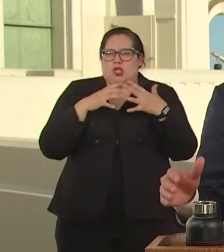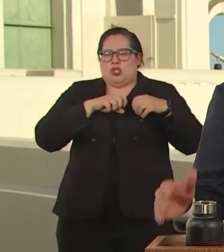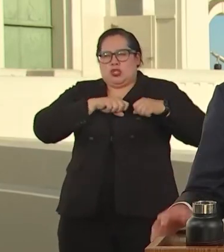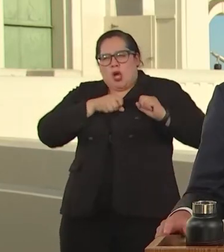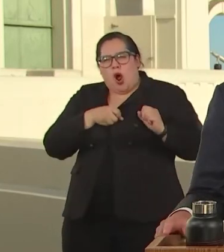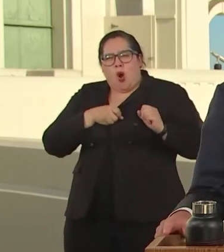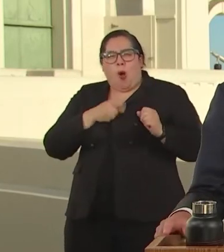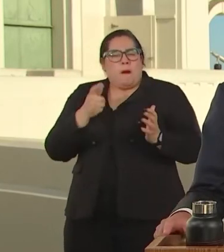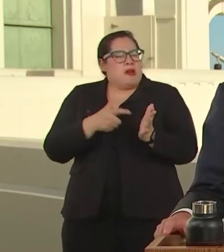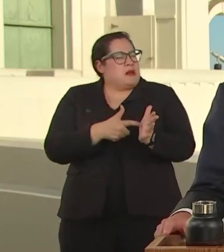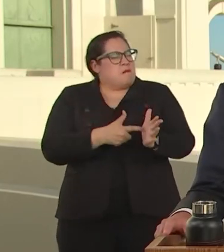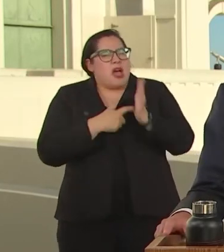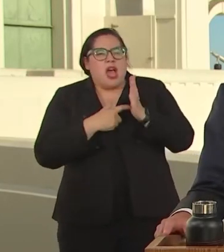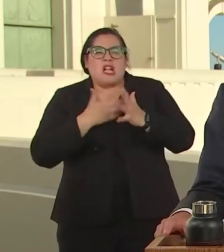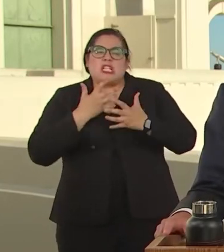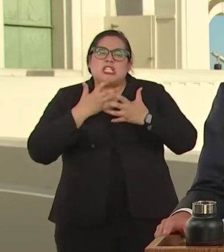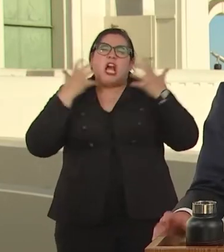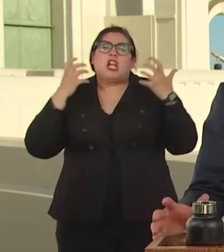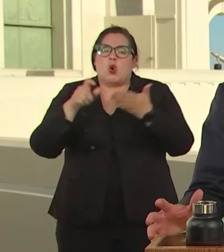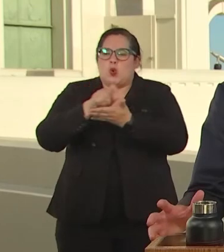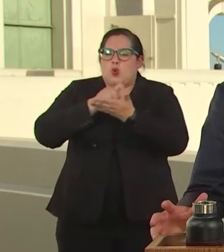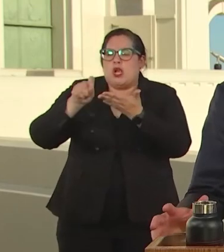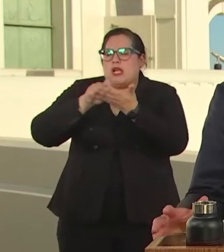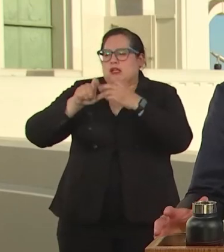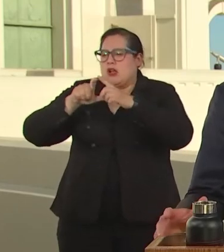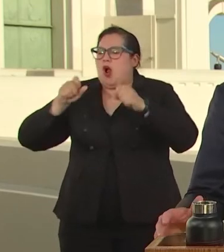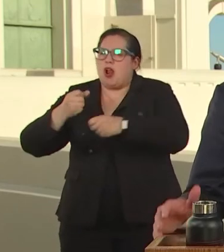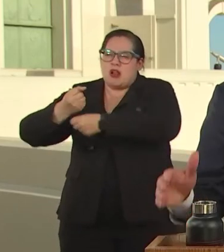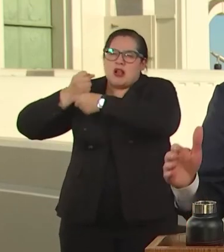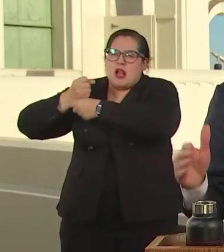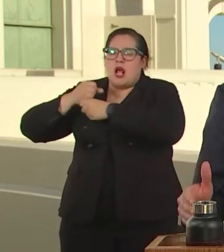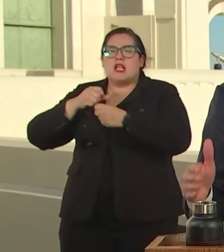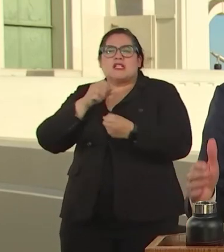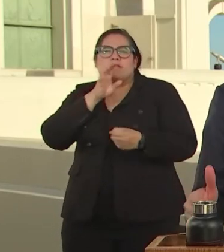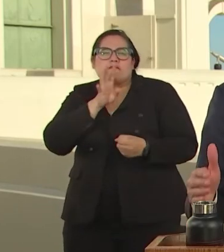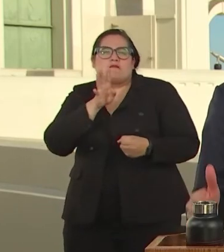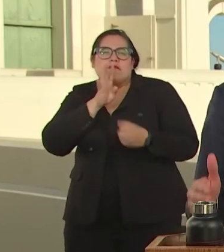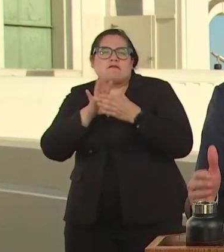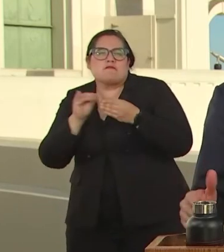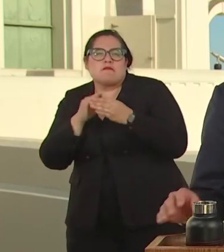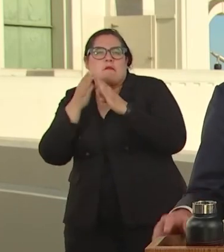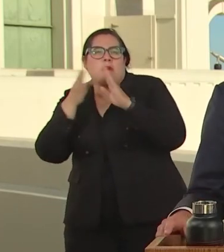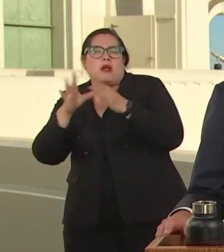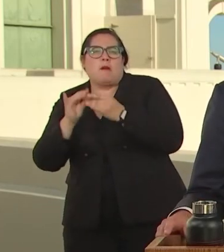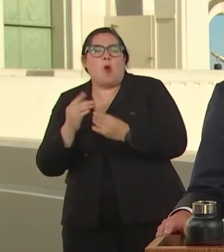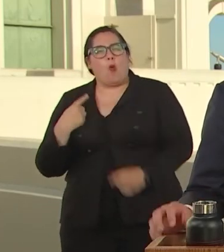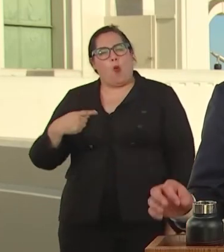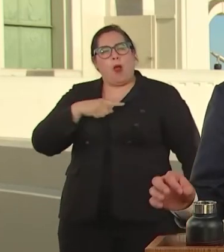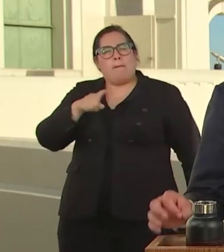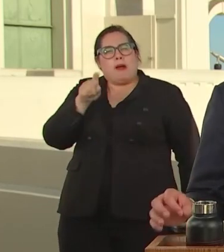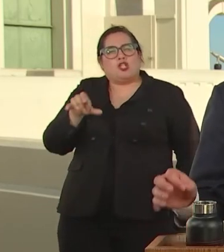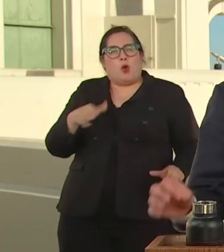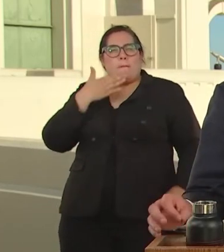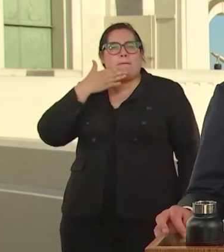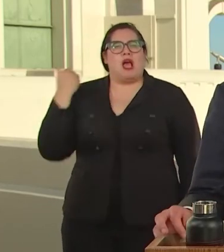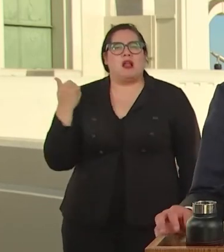IN CARDS AND SPOKEN AT PUBLIC COMMENT THAT WE MUST DO BETTER. THAT WE CAN DEMAND FOR FROM OUR STATE AND FEDERAL PARTNERS,